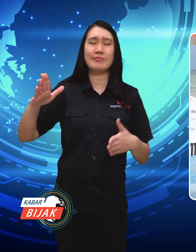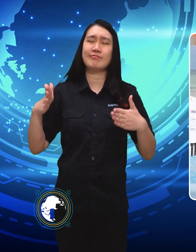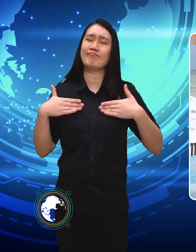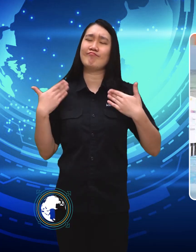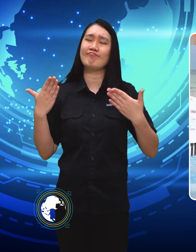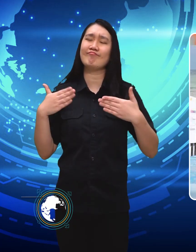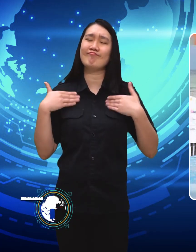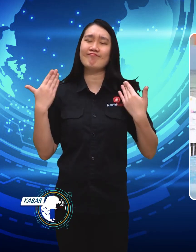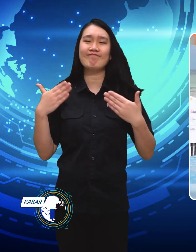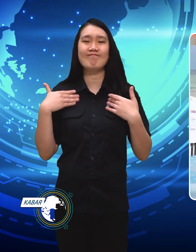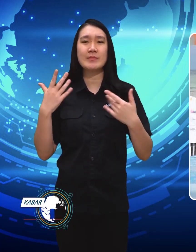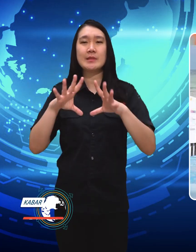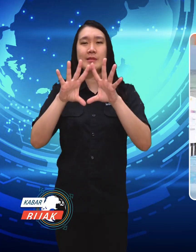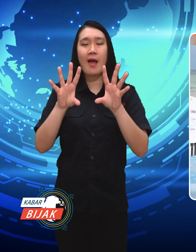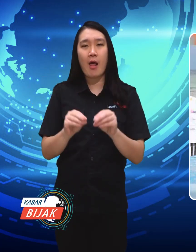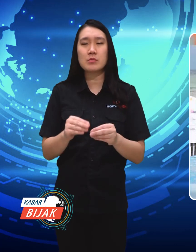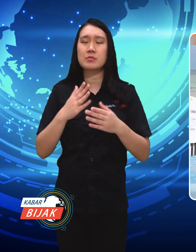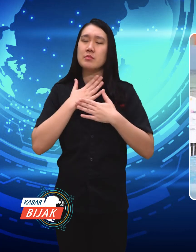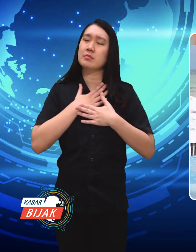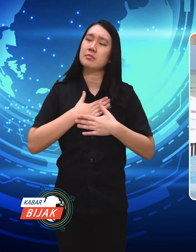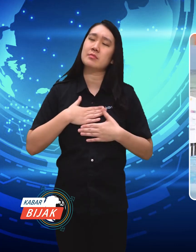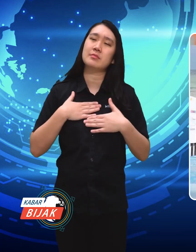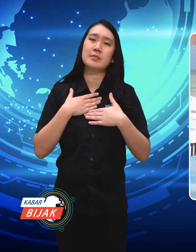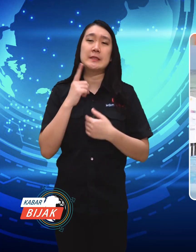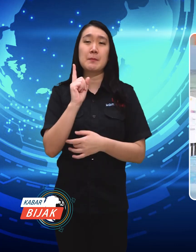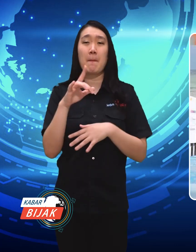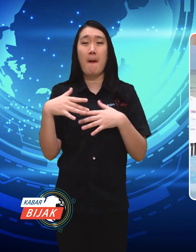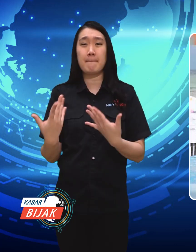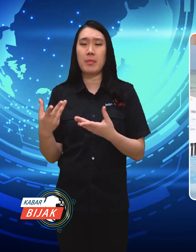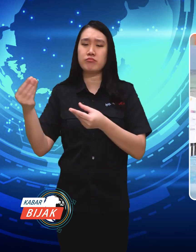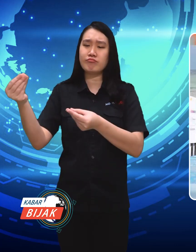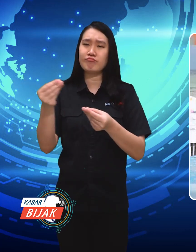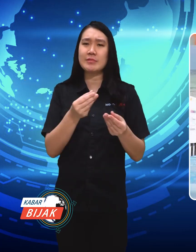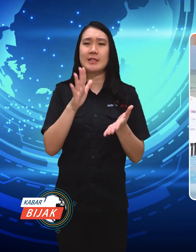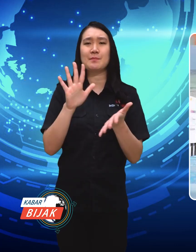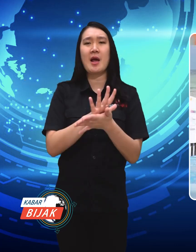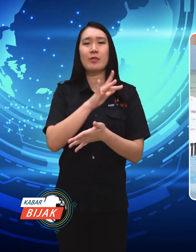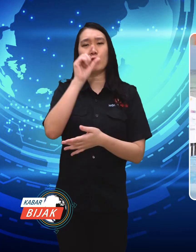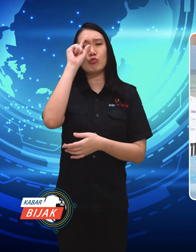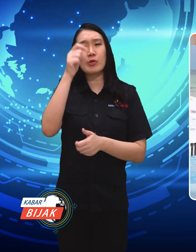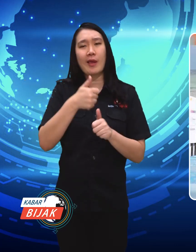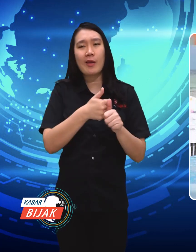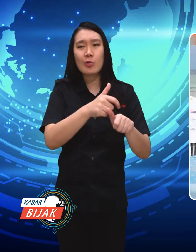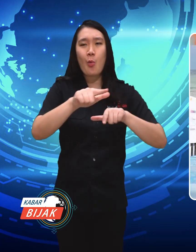They are very happy at the same time I am thrilled to have been given the opportunity